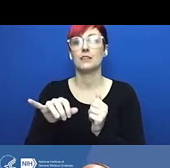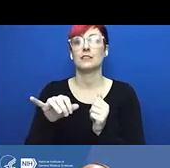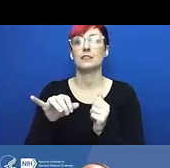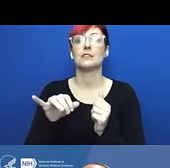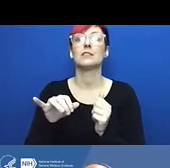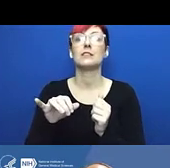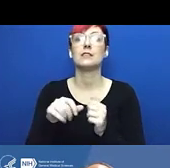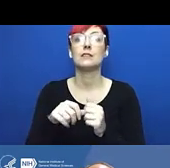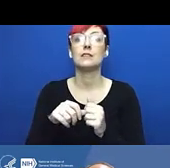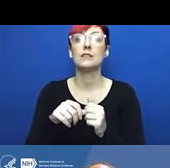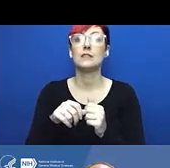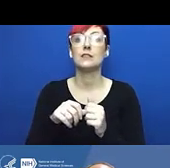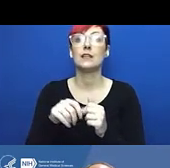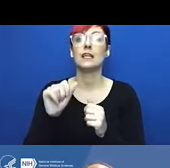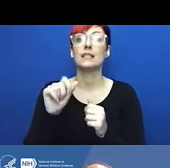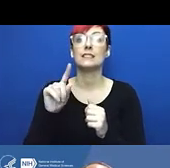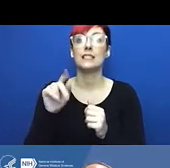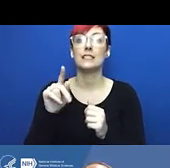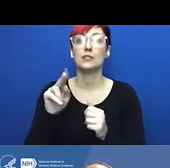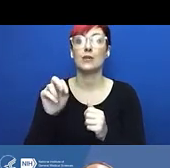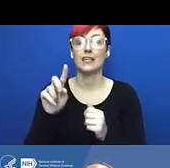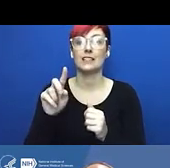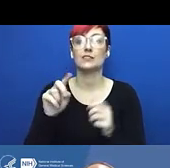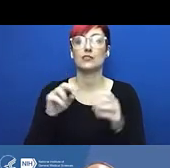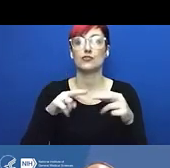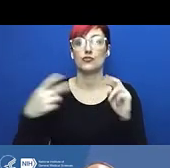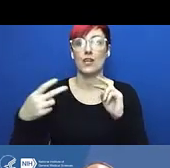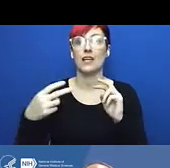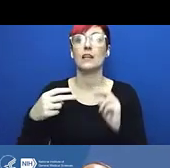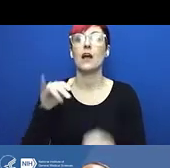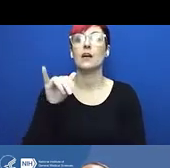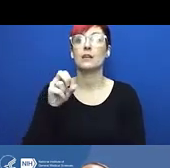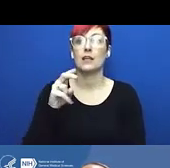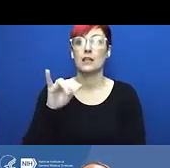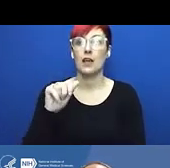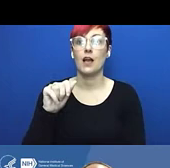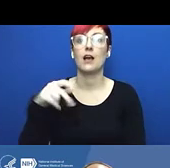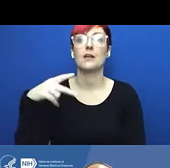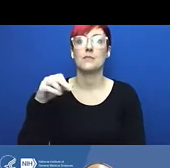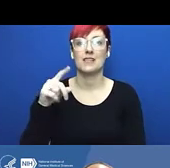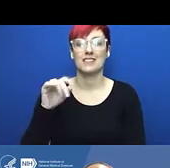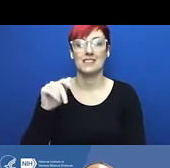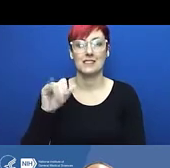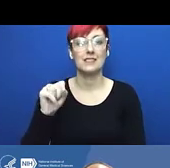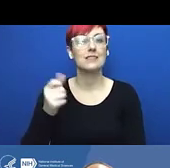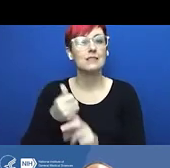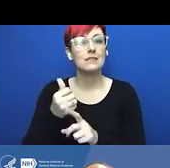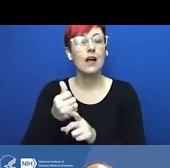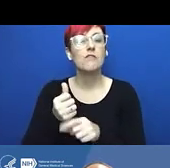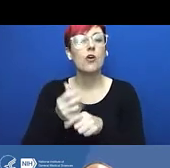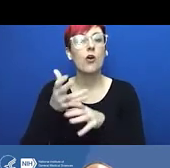in order to transfer it from the bottle into her reaction vessel, and it's a pyrogenic reagent,